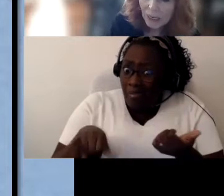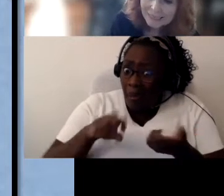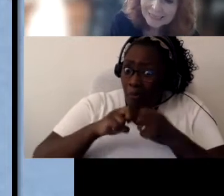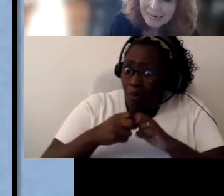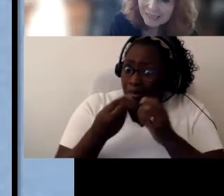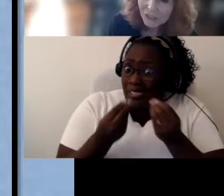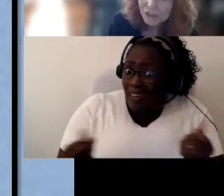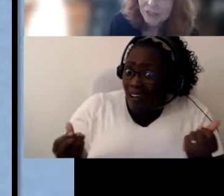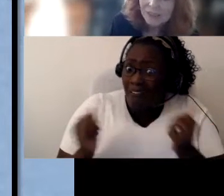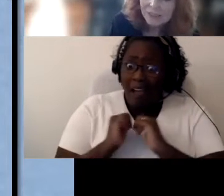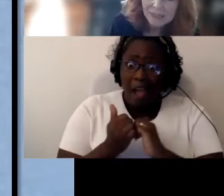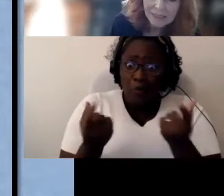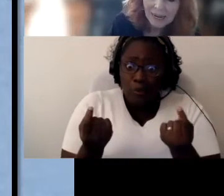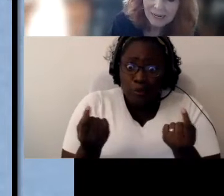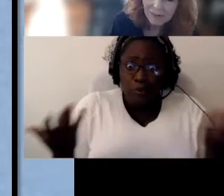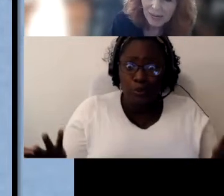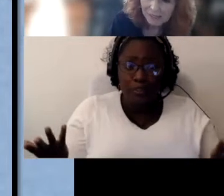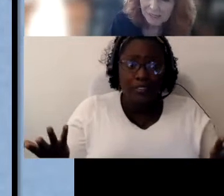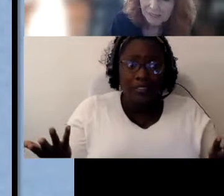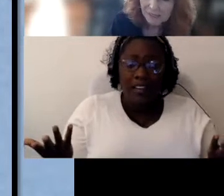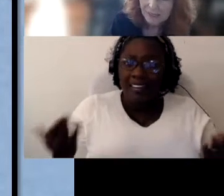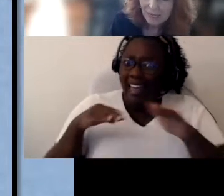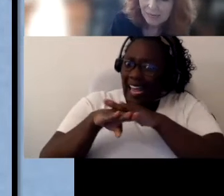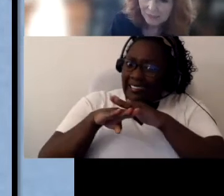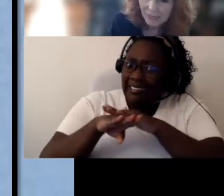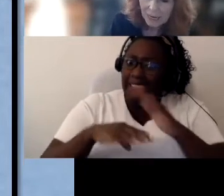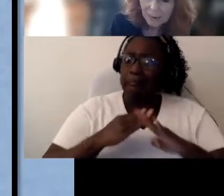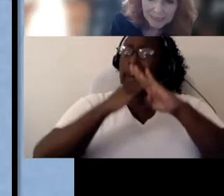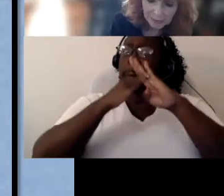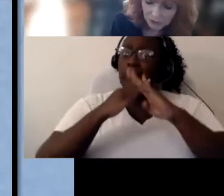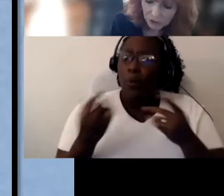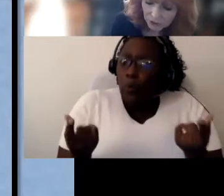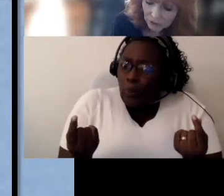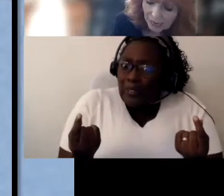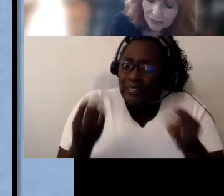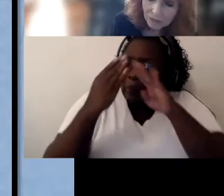You know what is the answer to this? to the lack of access to the lack of being able to learn?